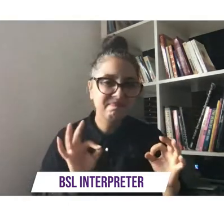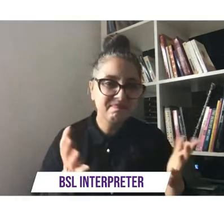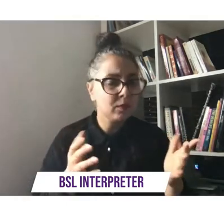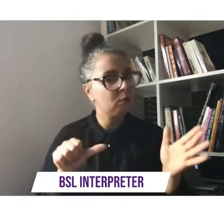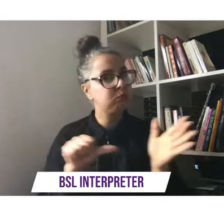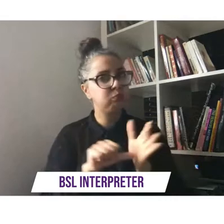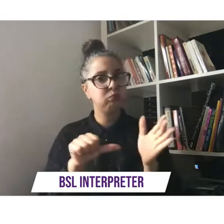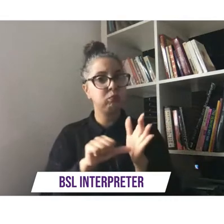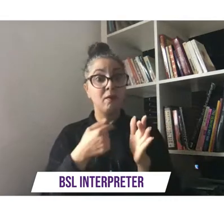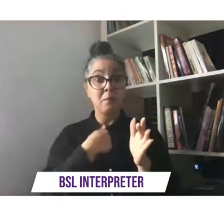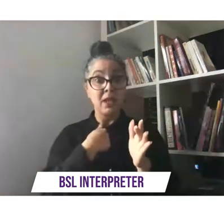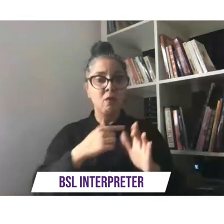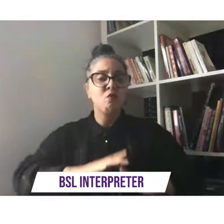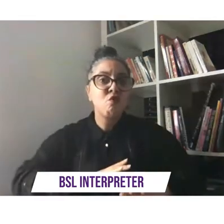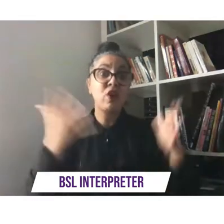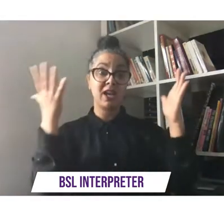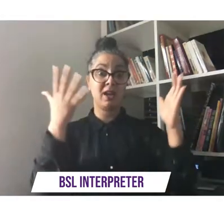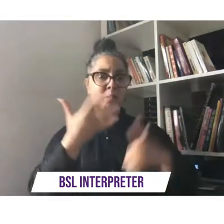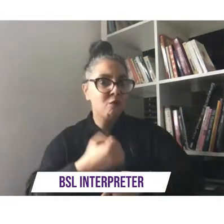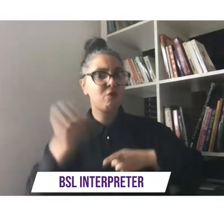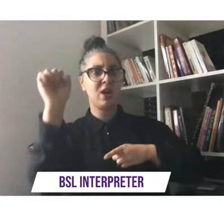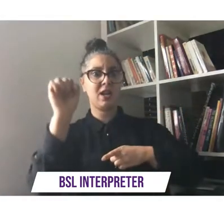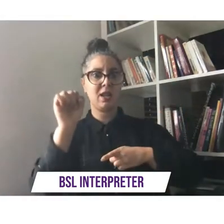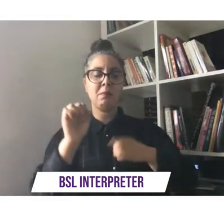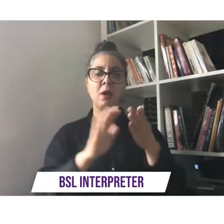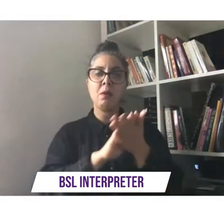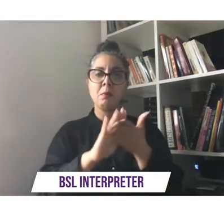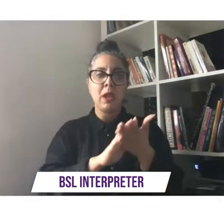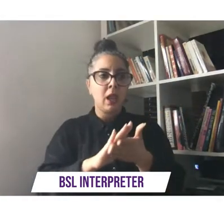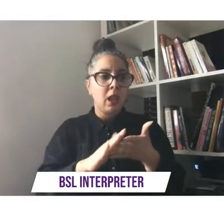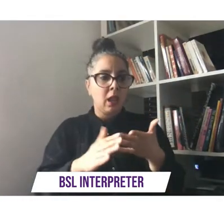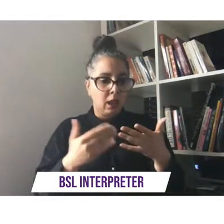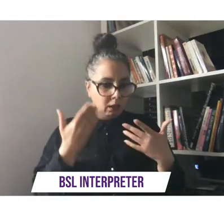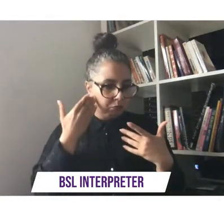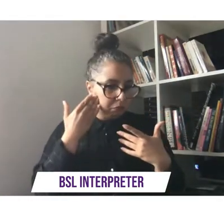me was all about that kind of not really knowing what freedom was a ch as a child but desperately